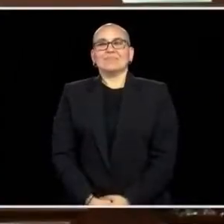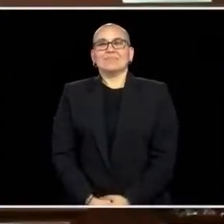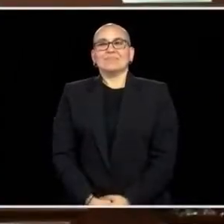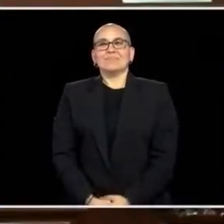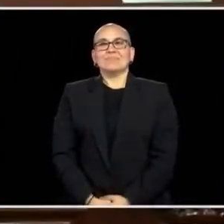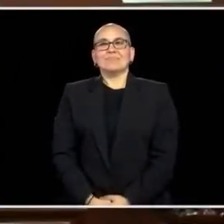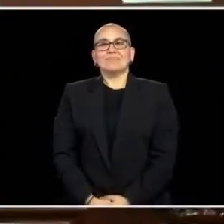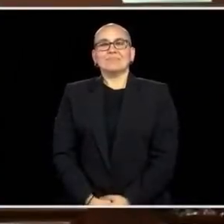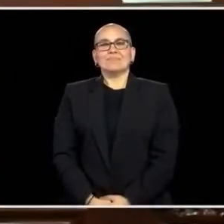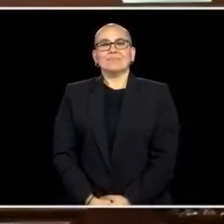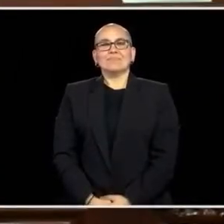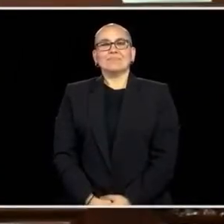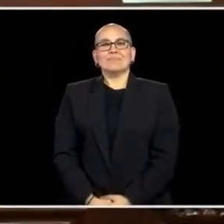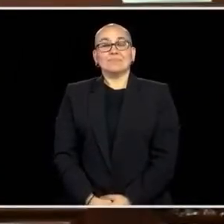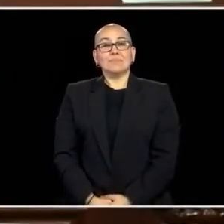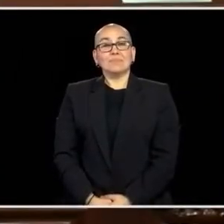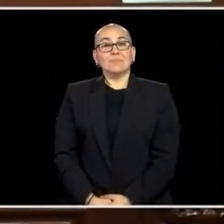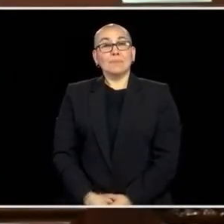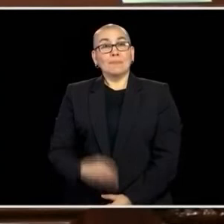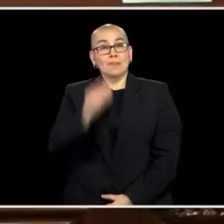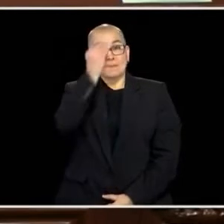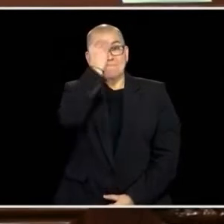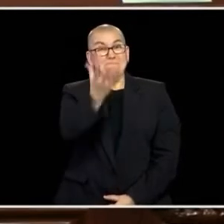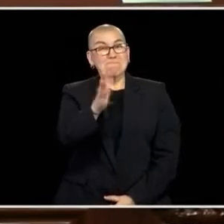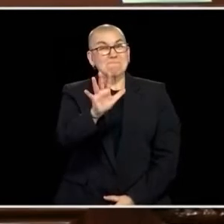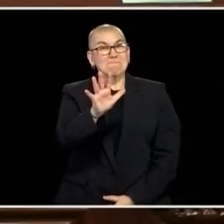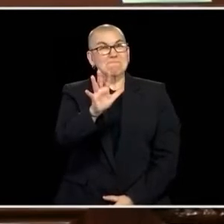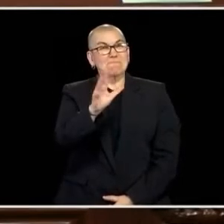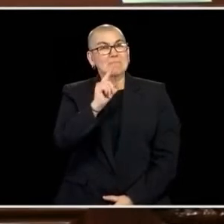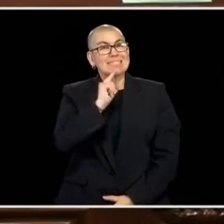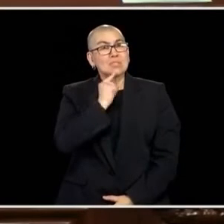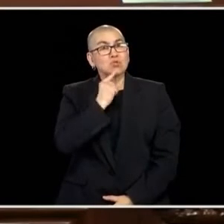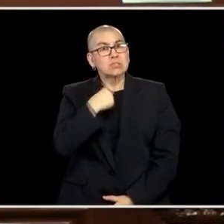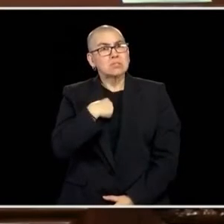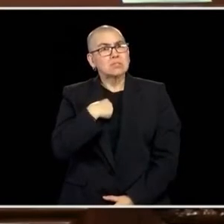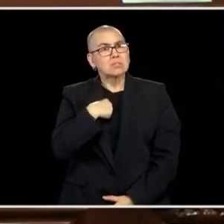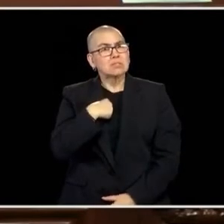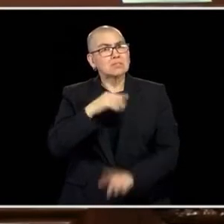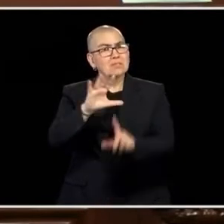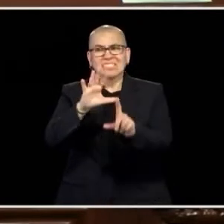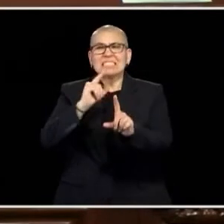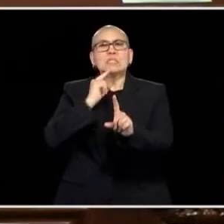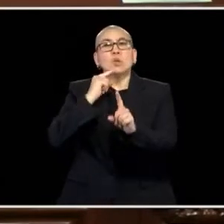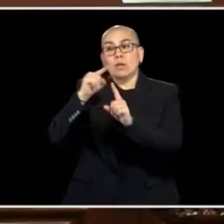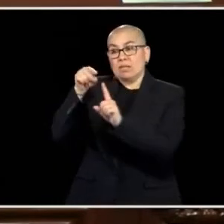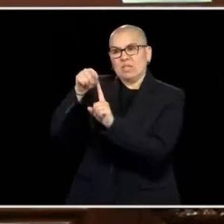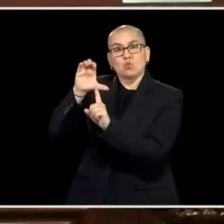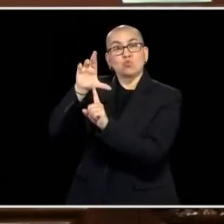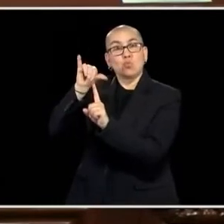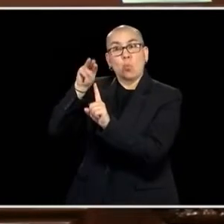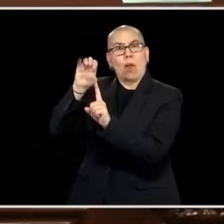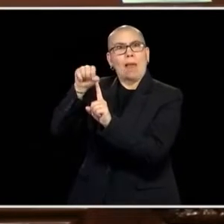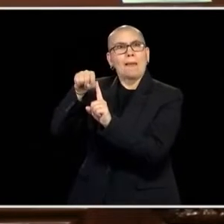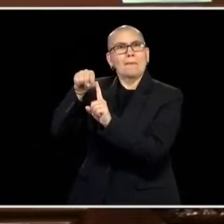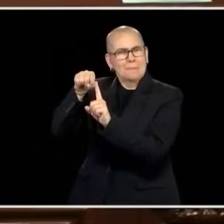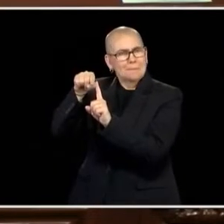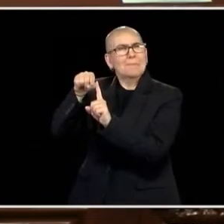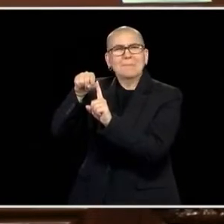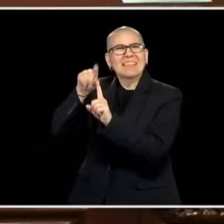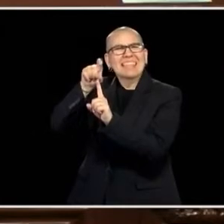AND I'LL NOTE, IF WE REALLY ARE SERIOUS ABOUT GETTING TOUGH ON CRIME, THEN WE NEED TO GET TOUGH ON THE CAUSES OF CRIME BECAUSE THAT'S WHERE IT